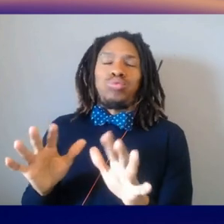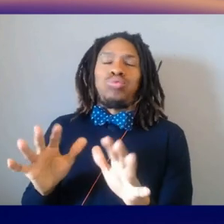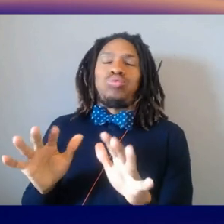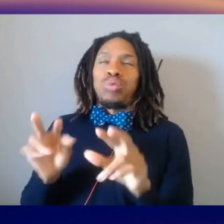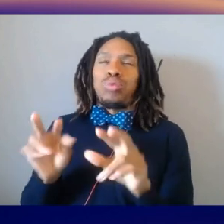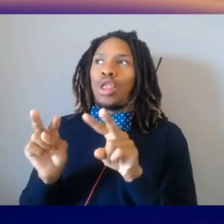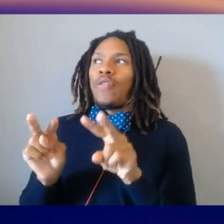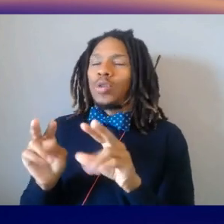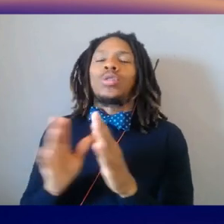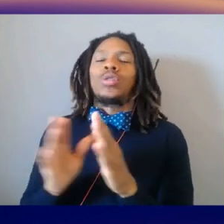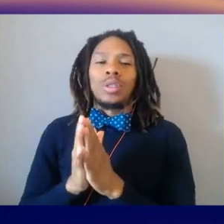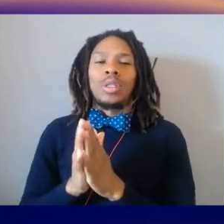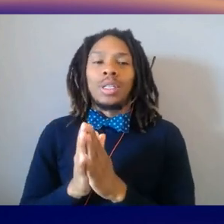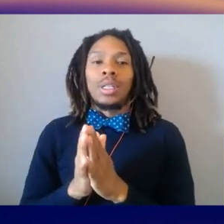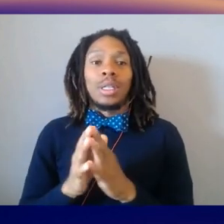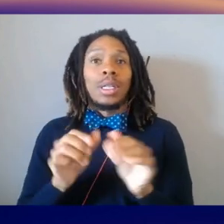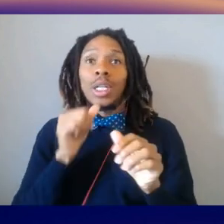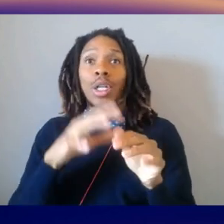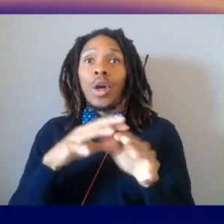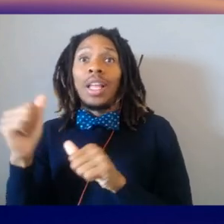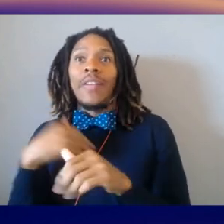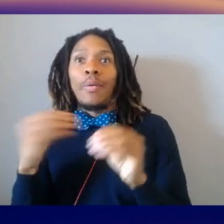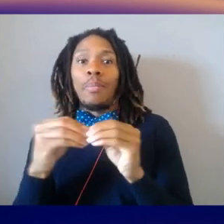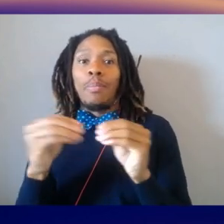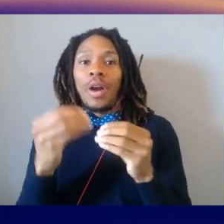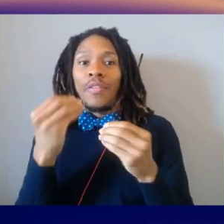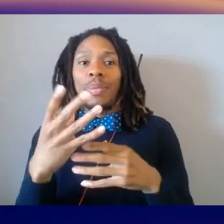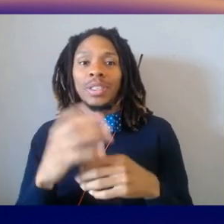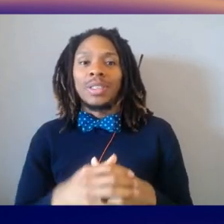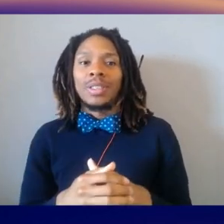Stick around, we've got more content coming at you. We'll be right here.